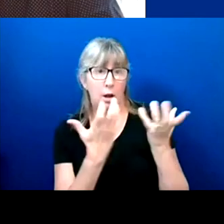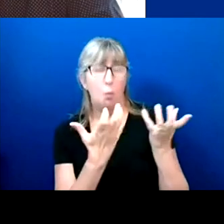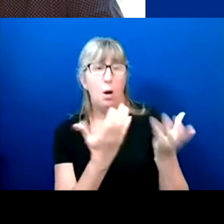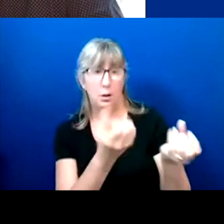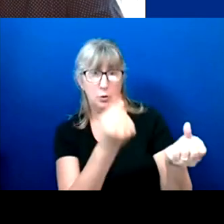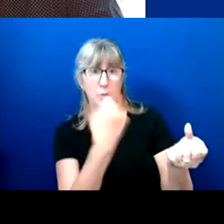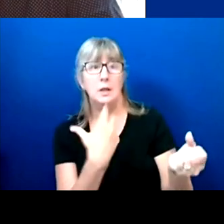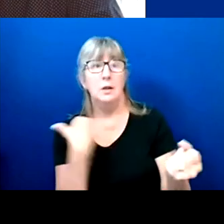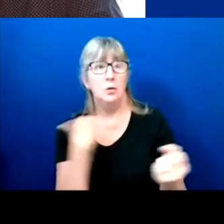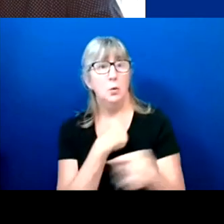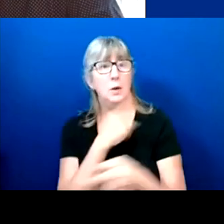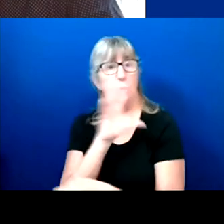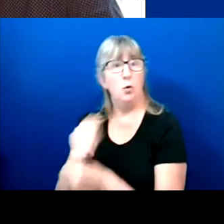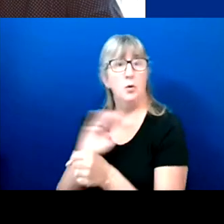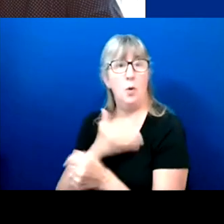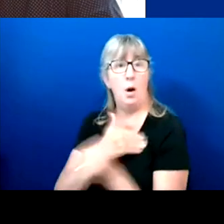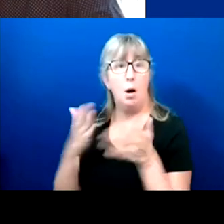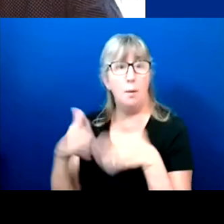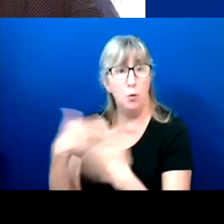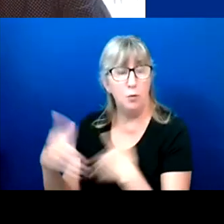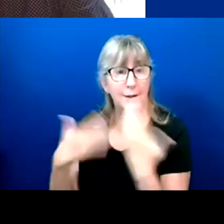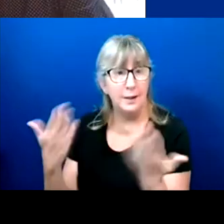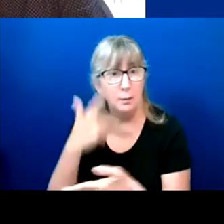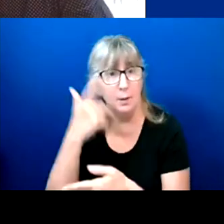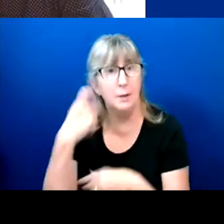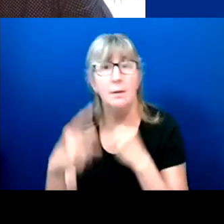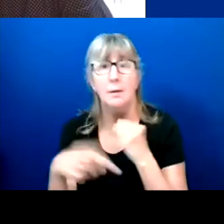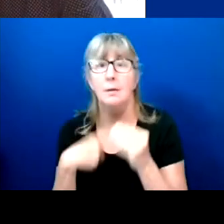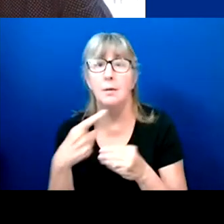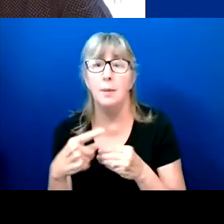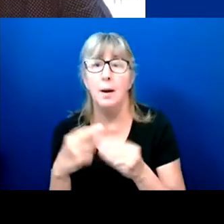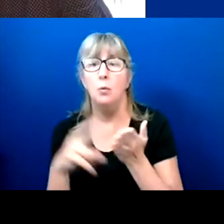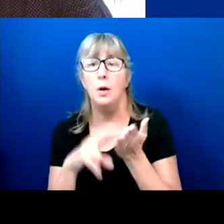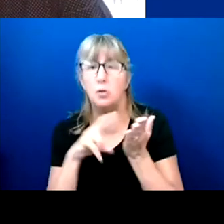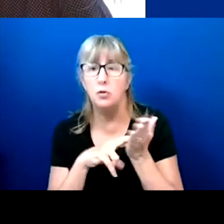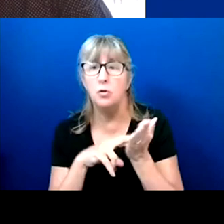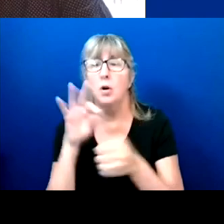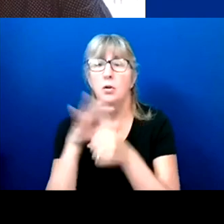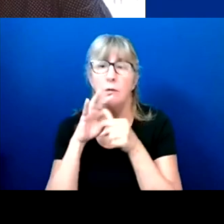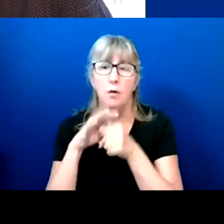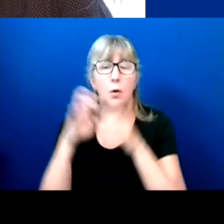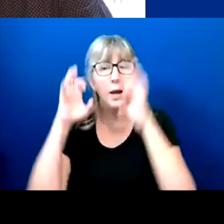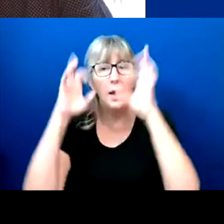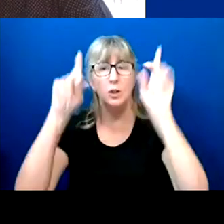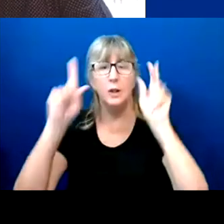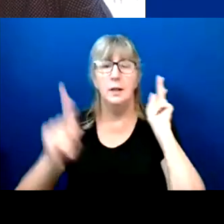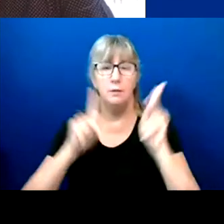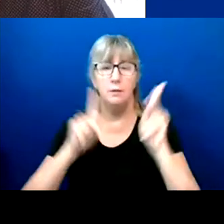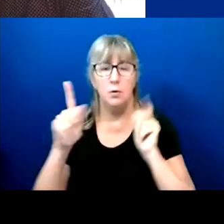it. Because it's all about registering folks, educating folks, and giving them the power